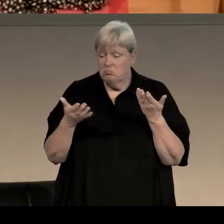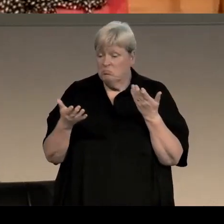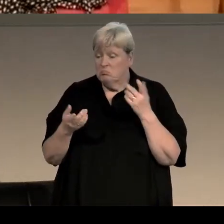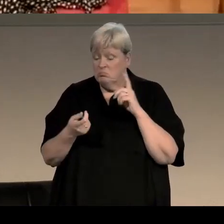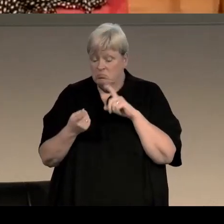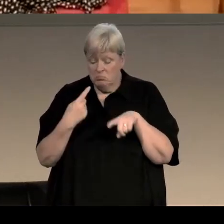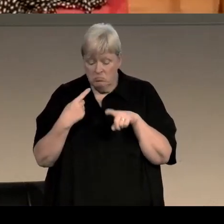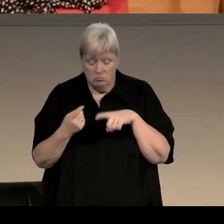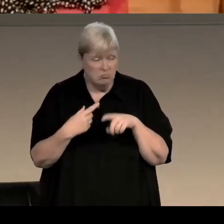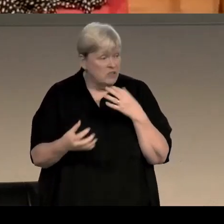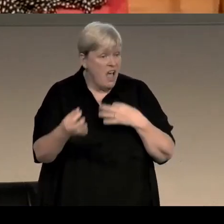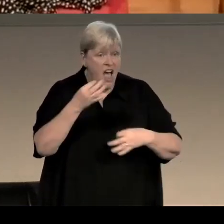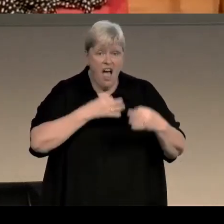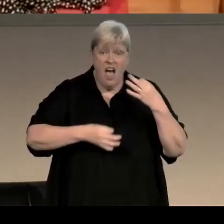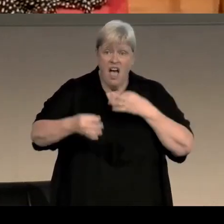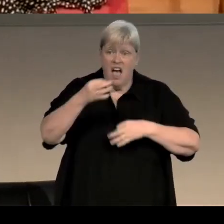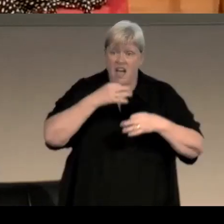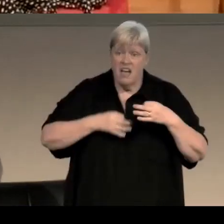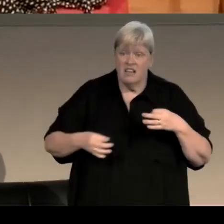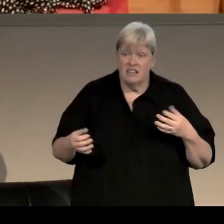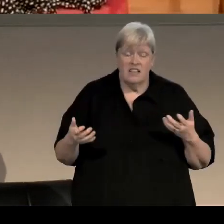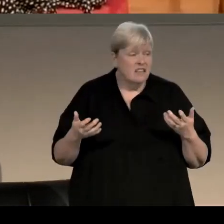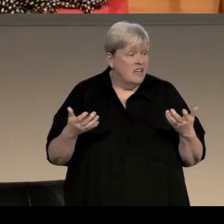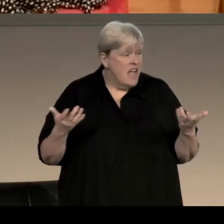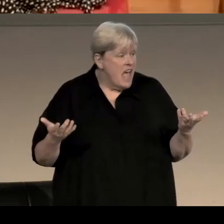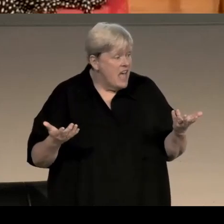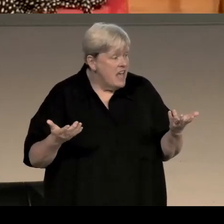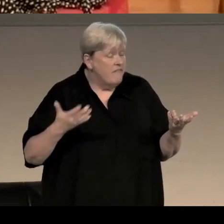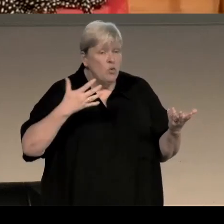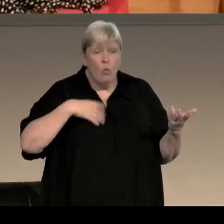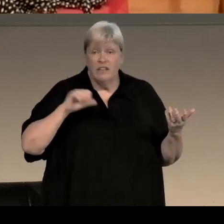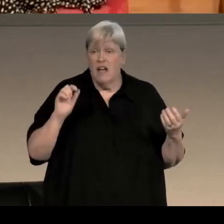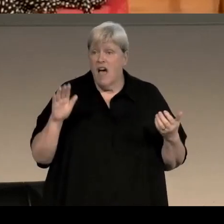ask some questions, so just to remind you, if you do want to ask a question raise your hand,